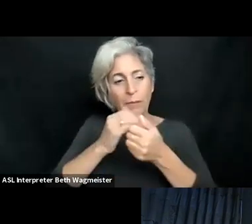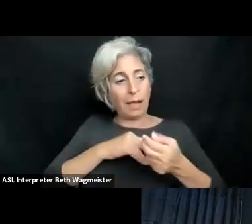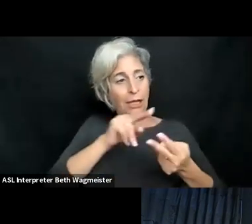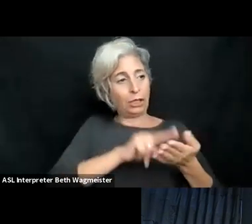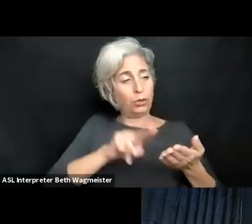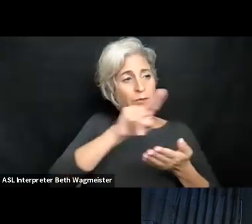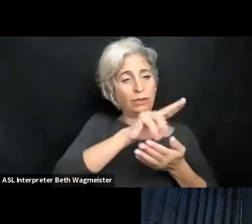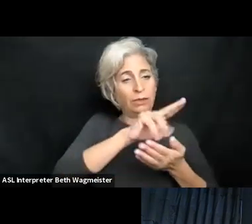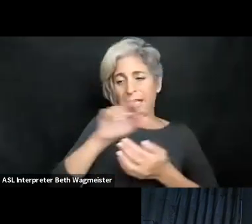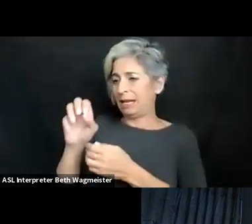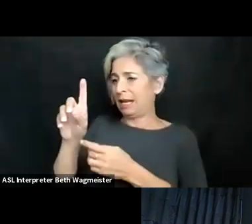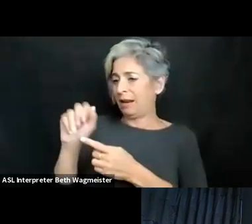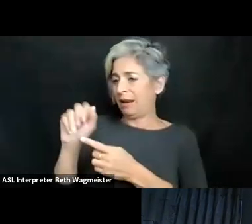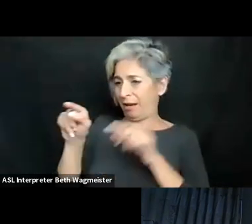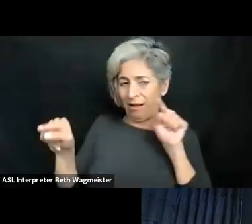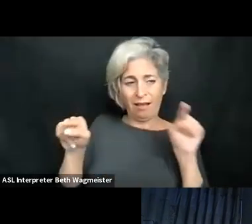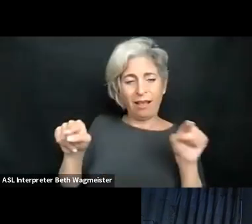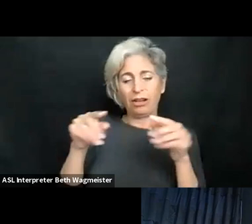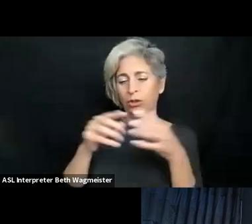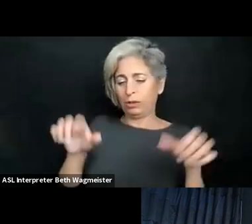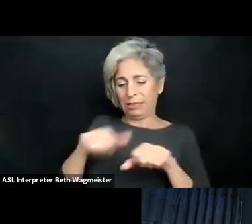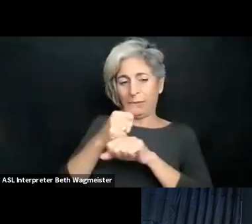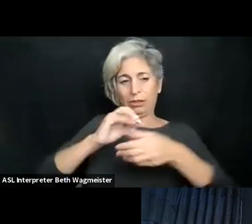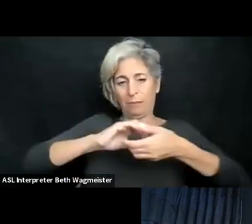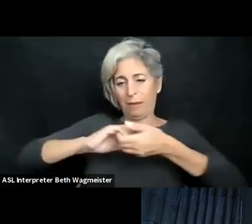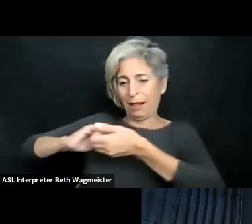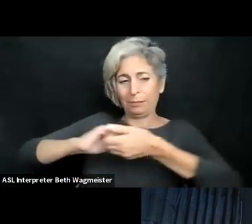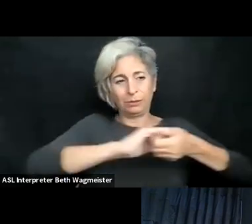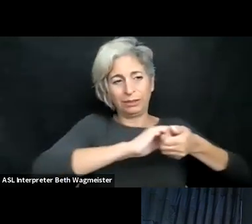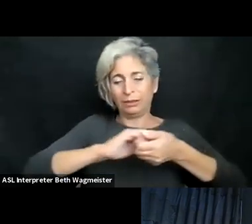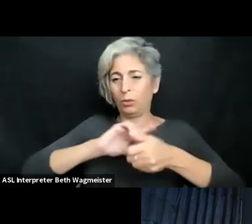education, so I worked hard to get a partnership between my